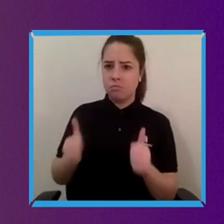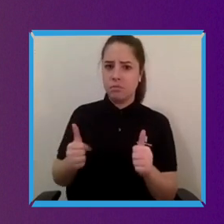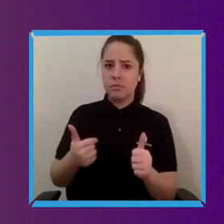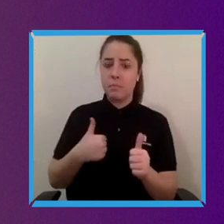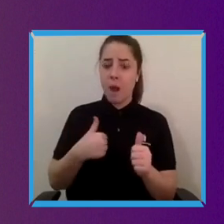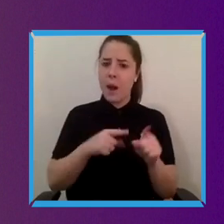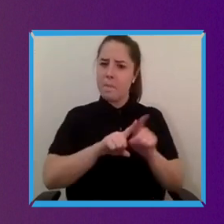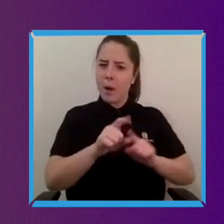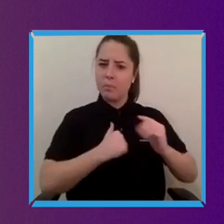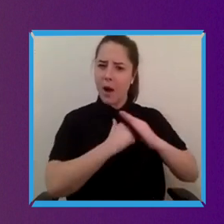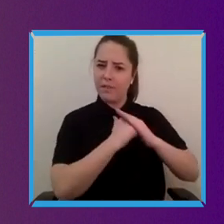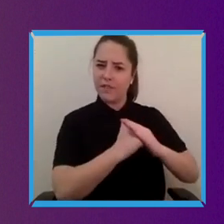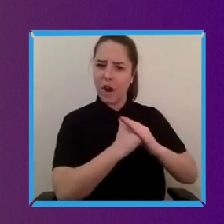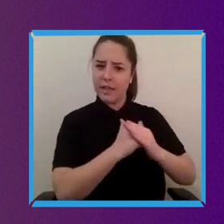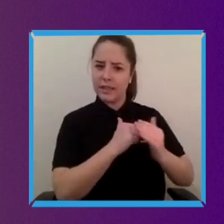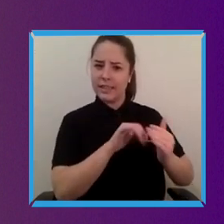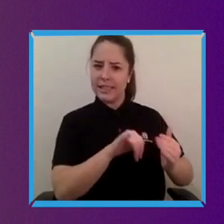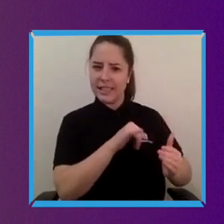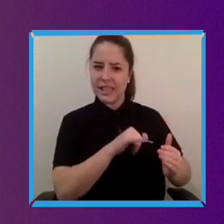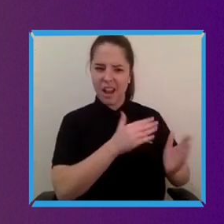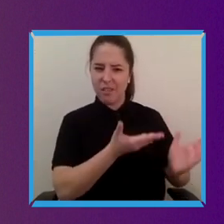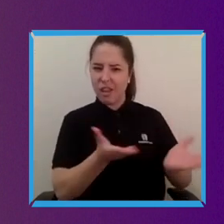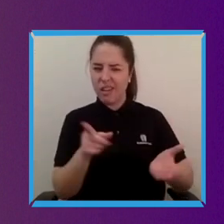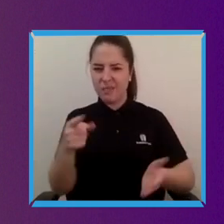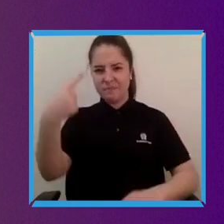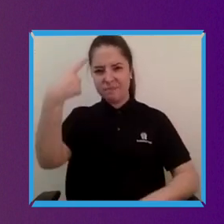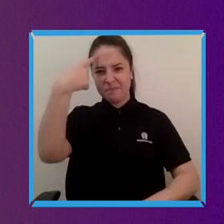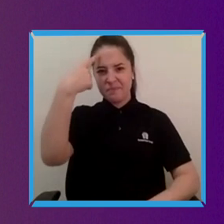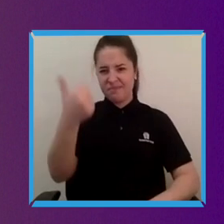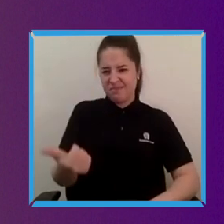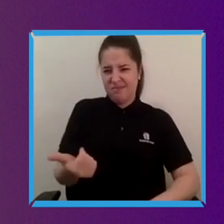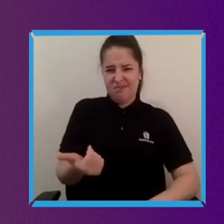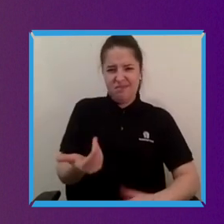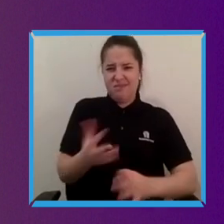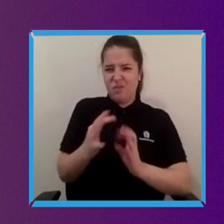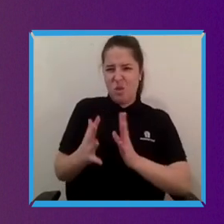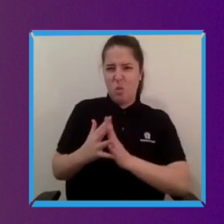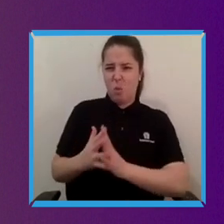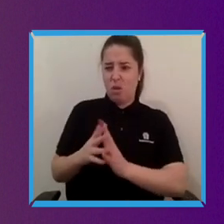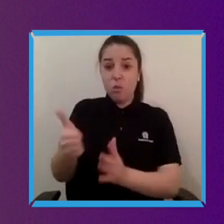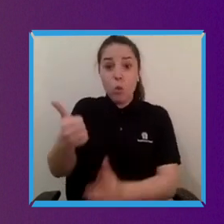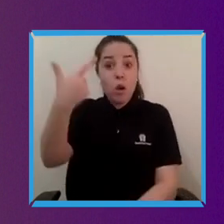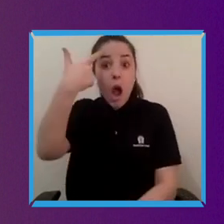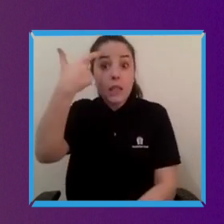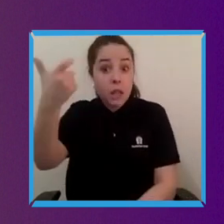sort of look at them roll their eyes and say well they're just you know they're useless in real life they're great idea but